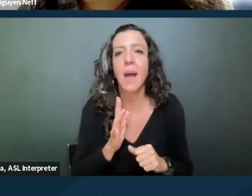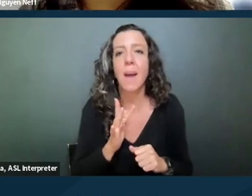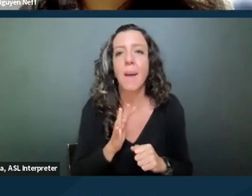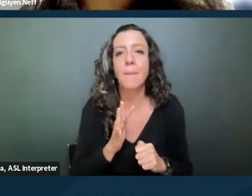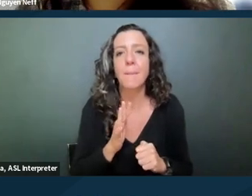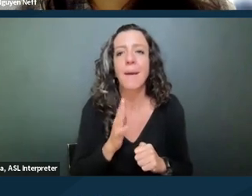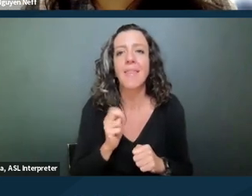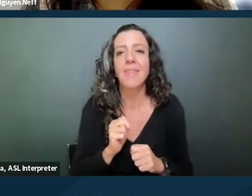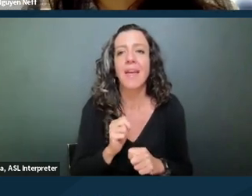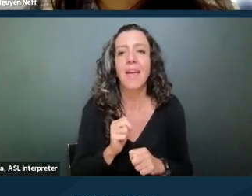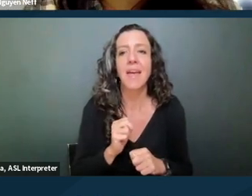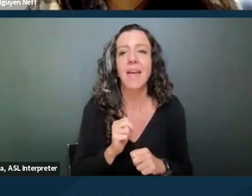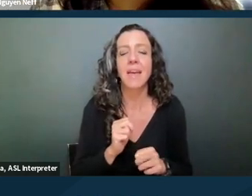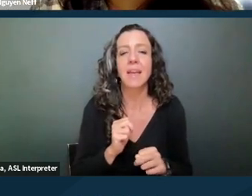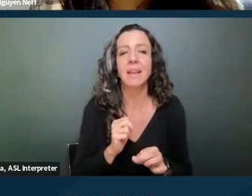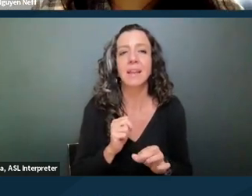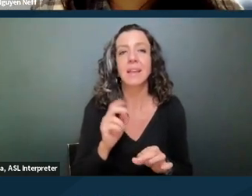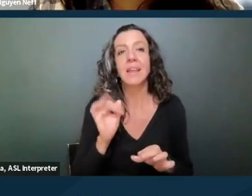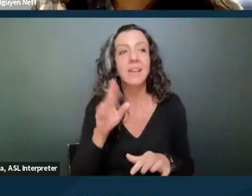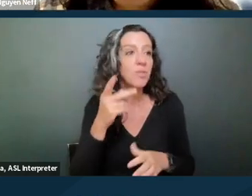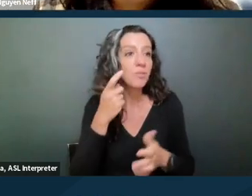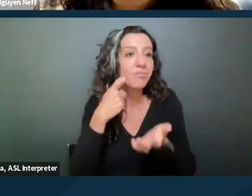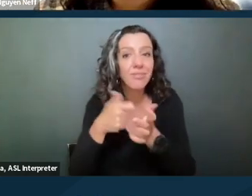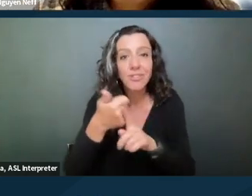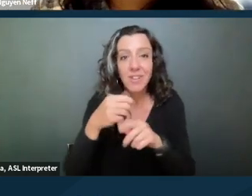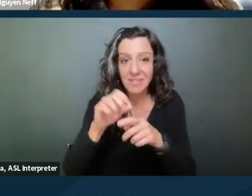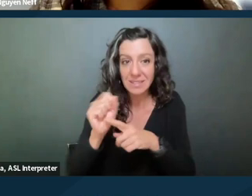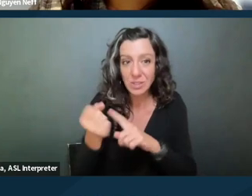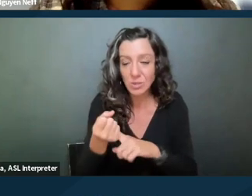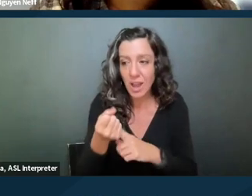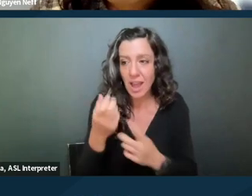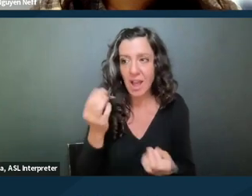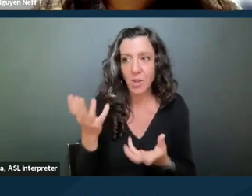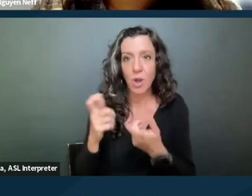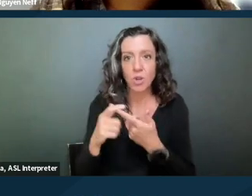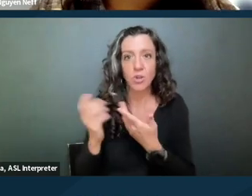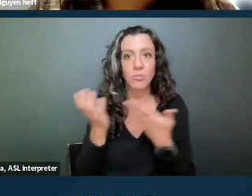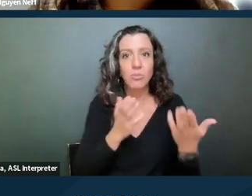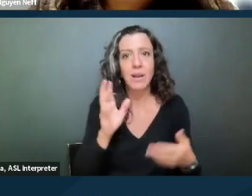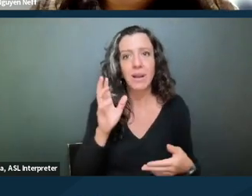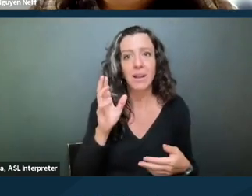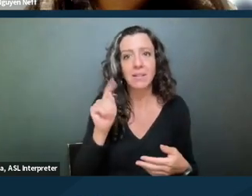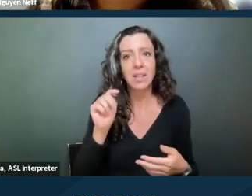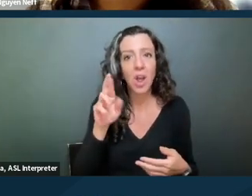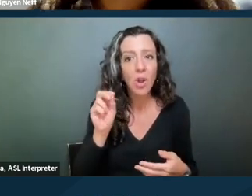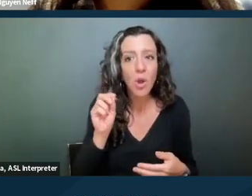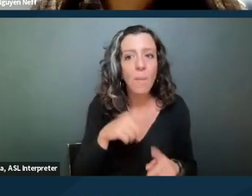And then also as I said, you know, if you find yourself in a situation where you want to bring a TRO or something like that but don't have the capacity,